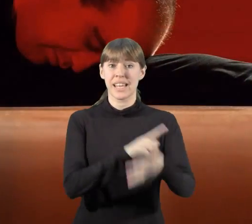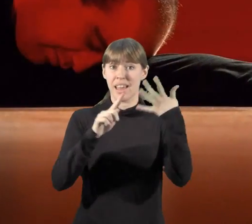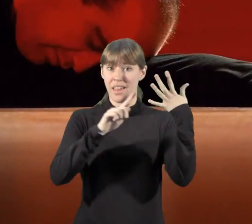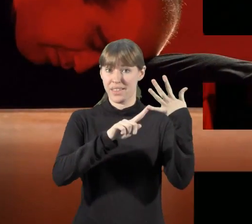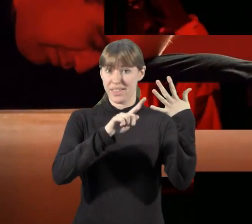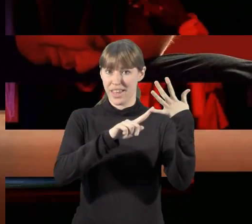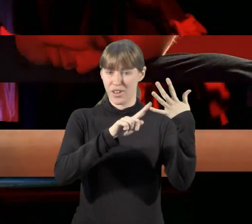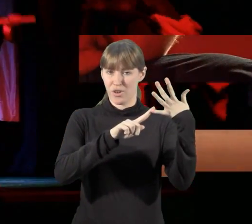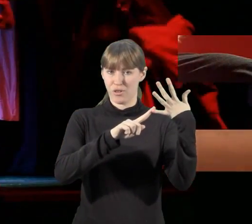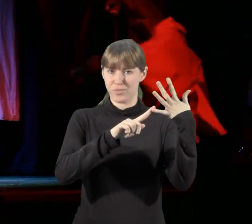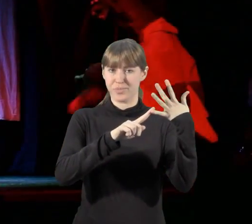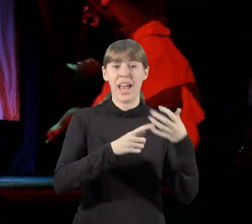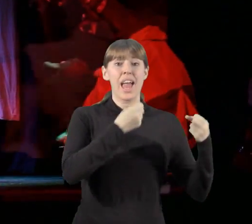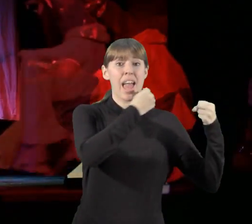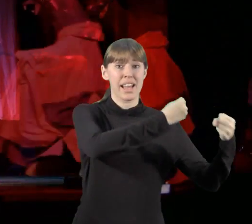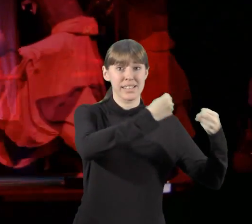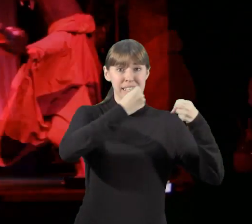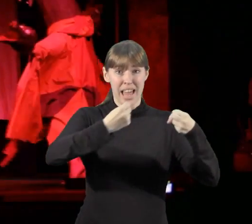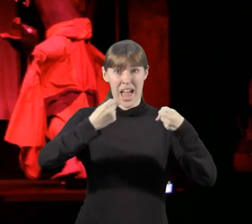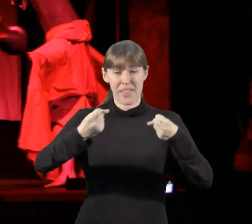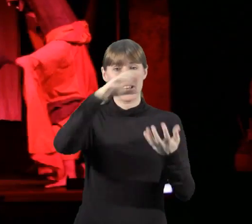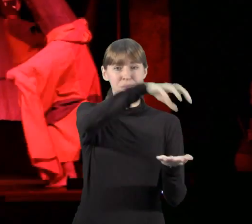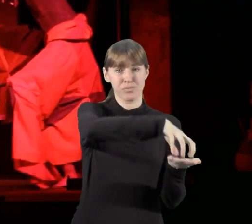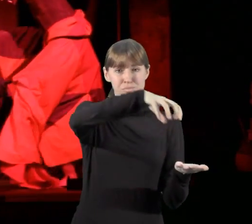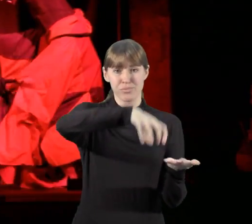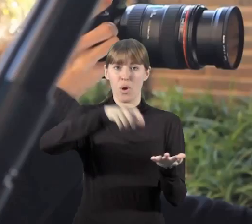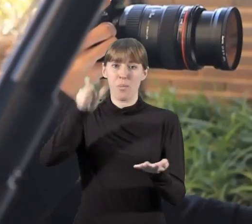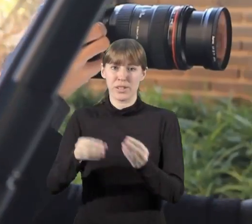Make public the activities that, from different physical and legal entities,